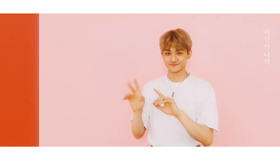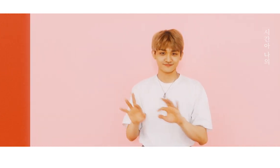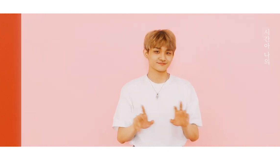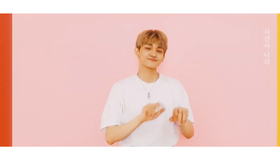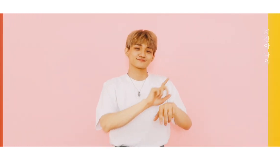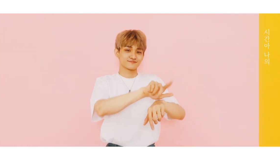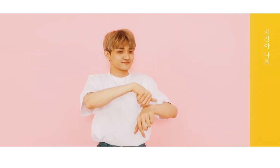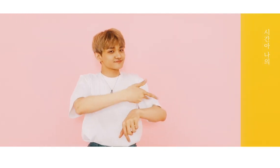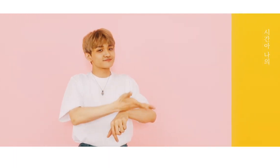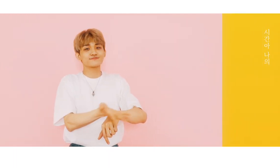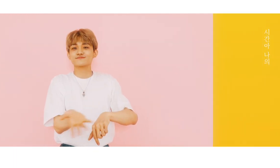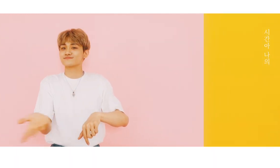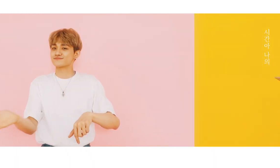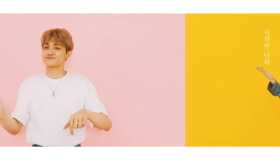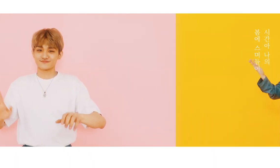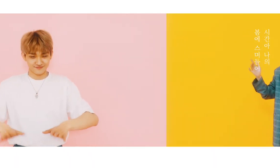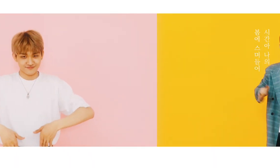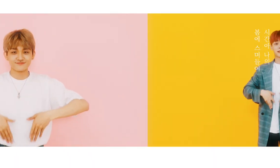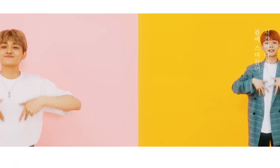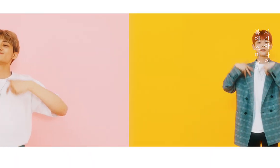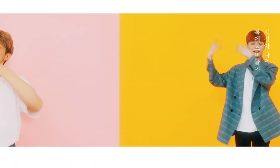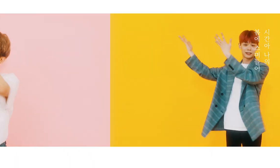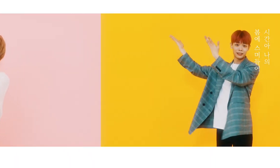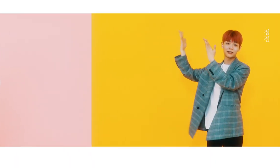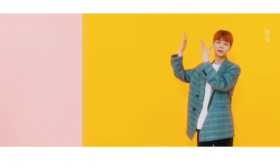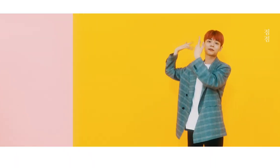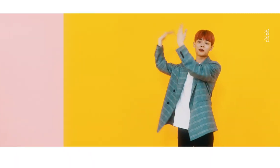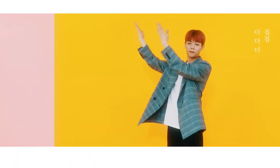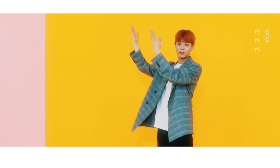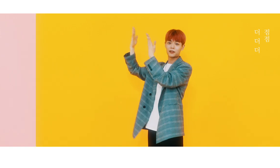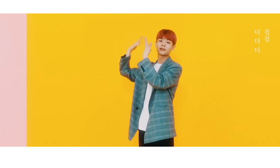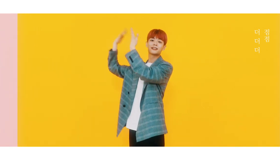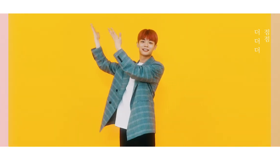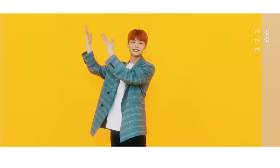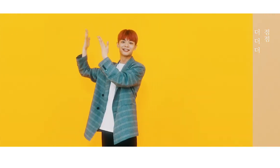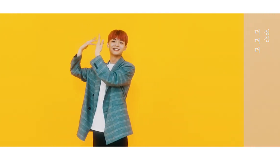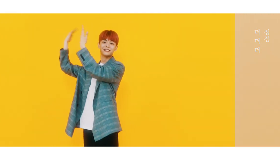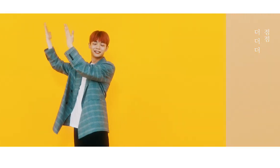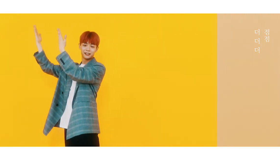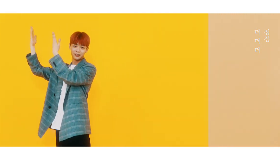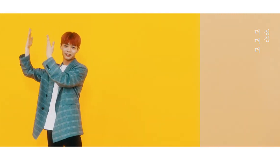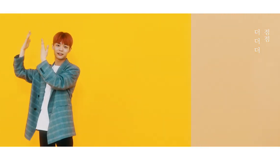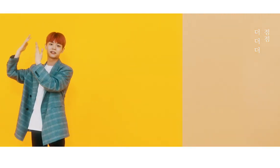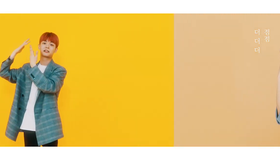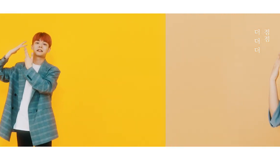Time, please permeate into my spring More and more and more